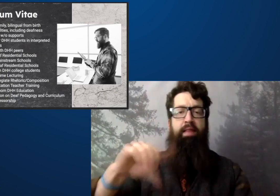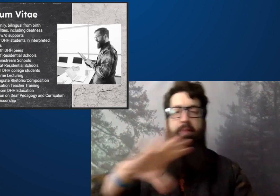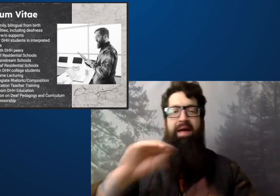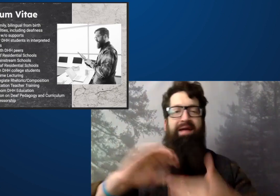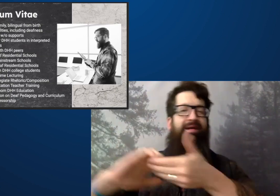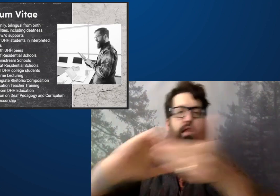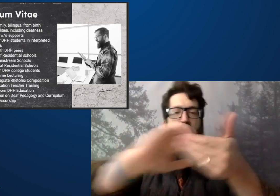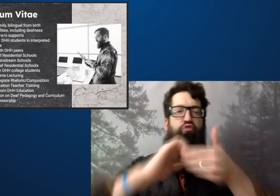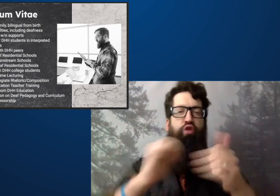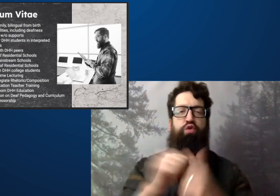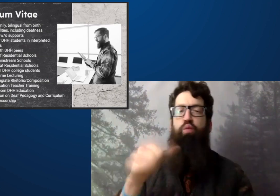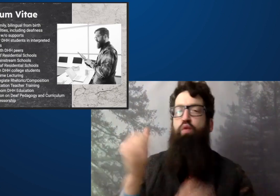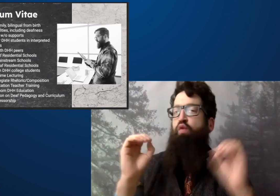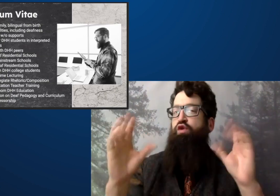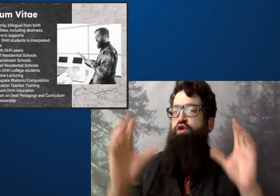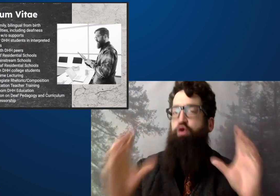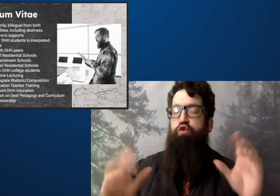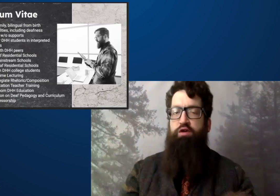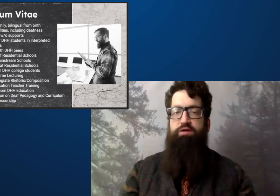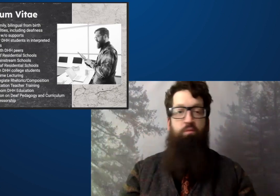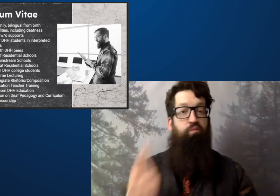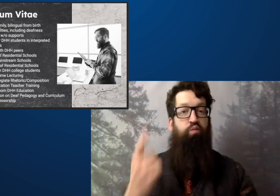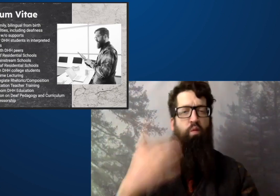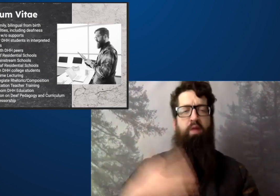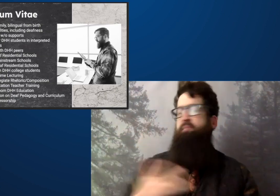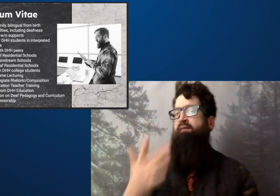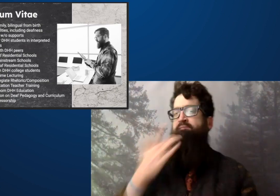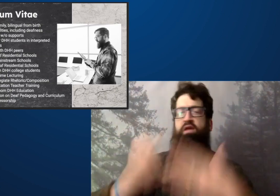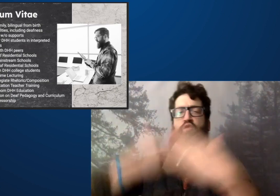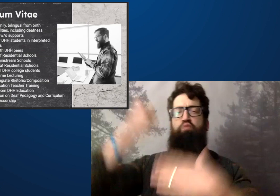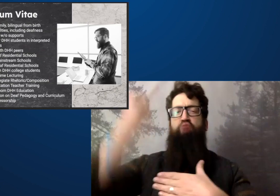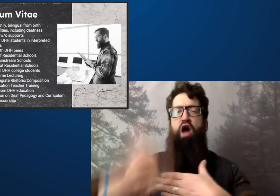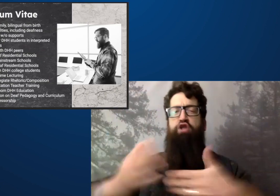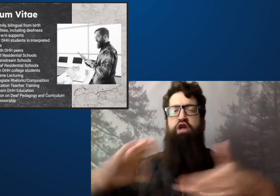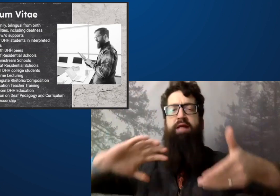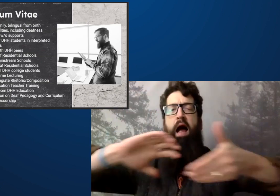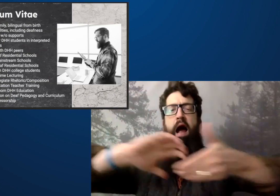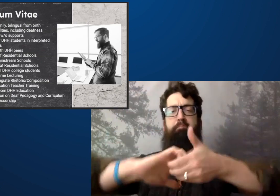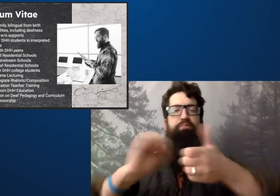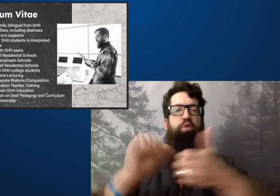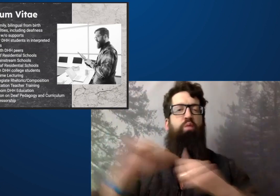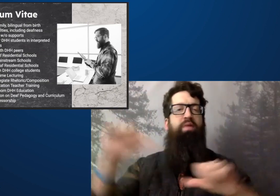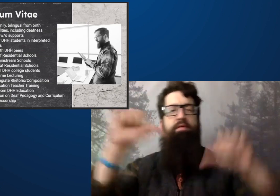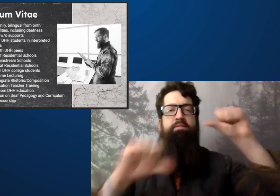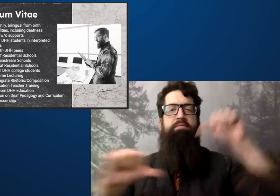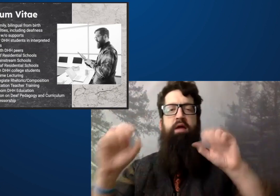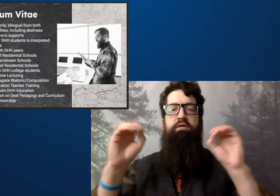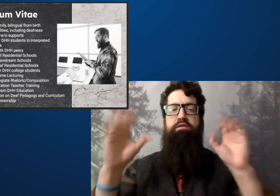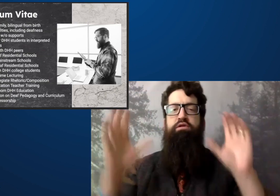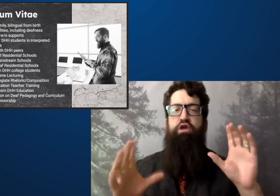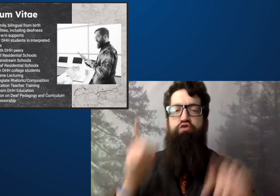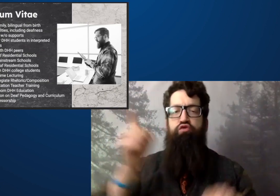for me because I was co teaching this curriculum that had